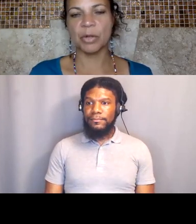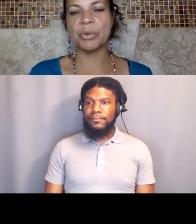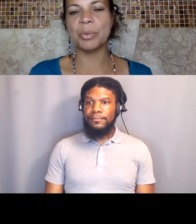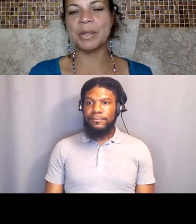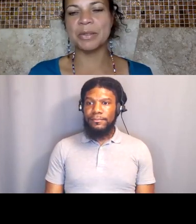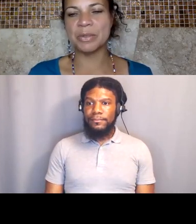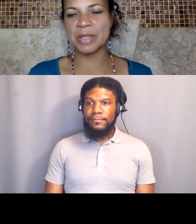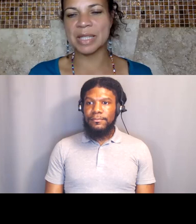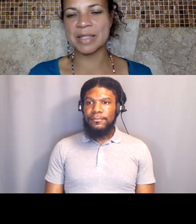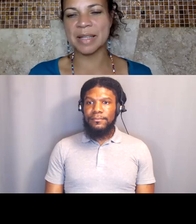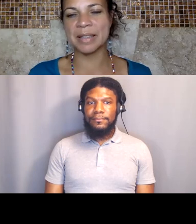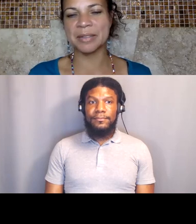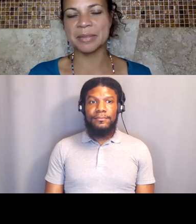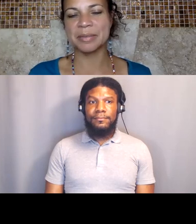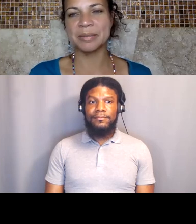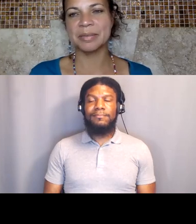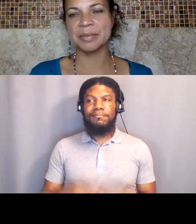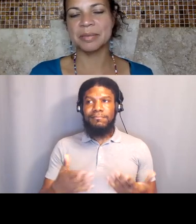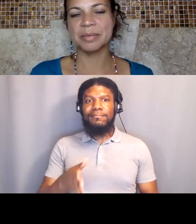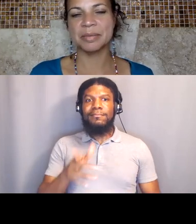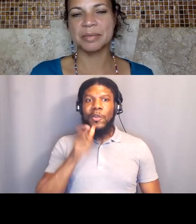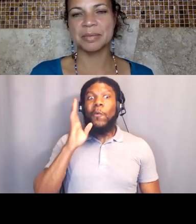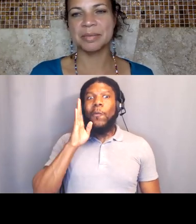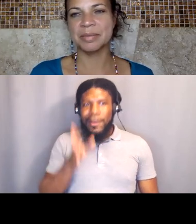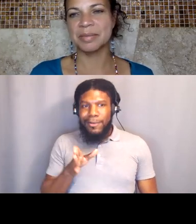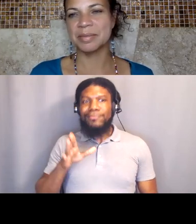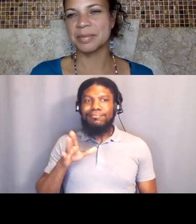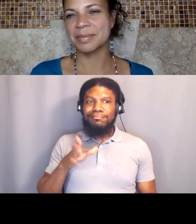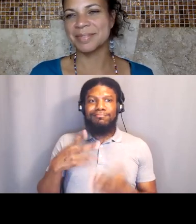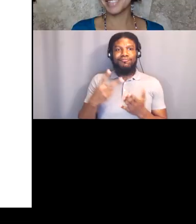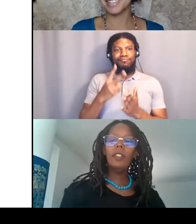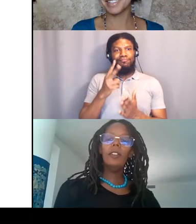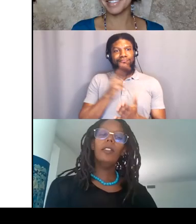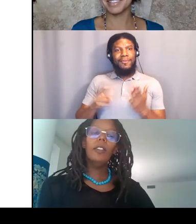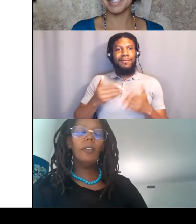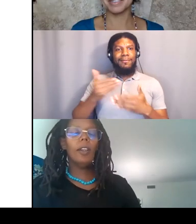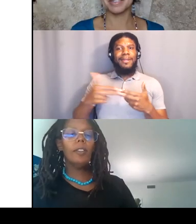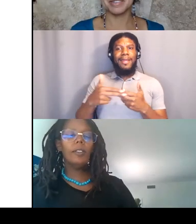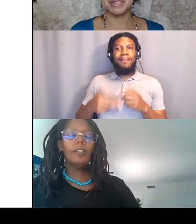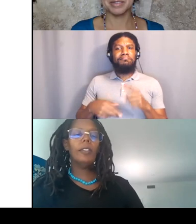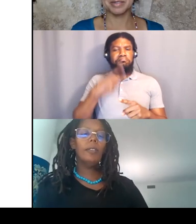Or who will do the next slide? [Saba] I'm happy to. Let's go ahead and ground ourselves,